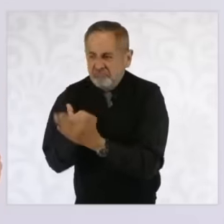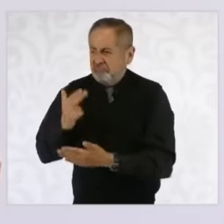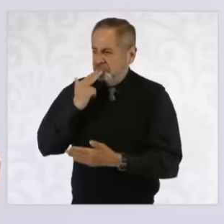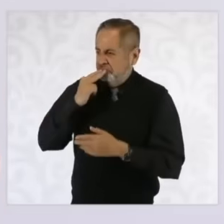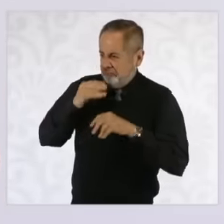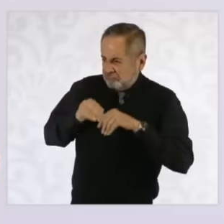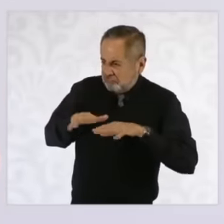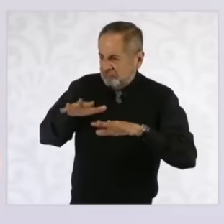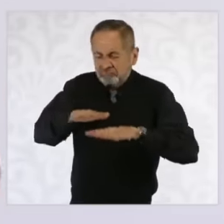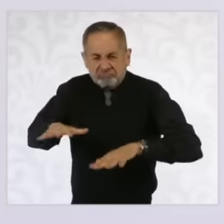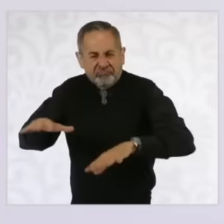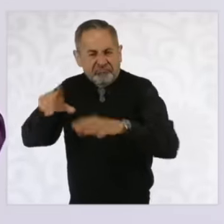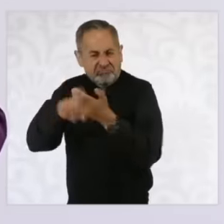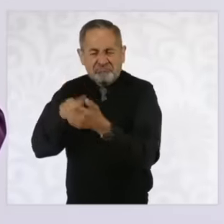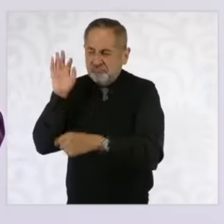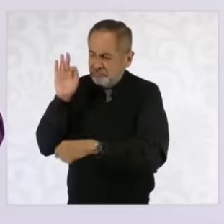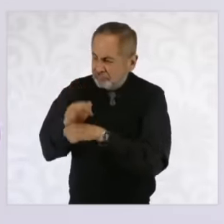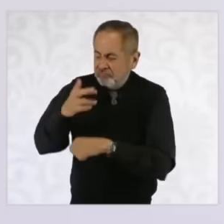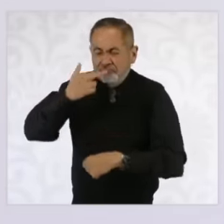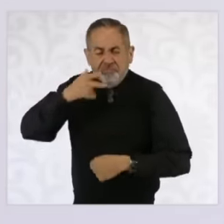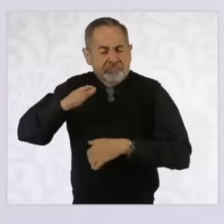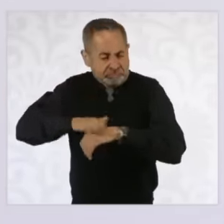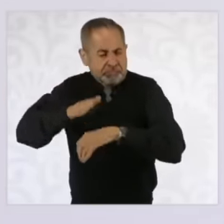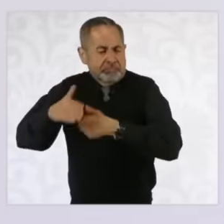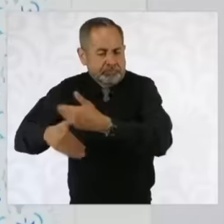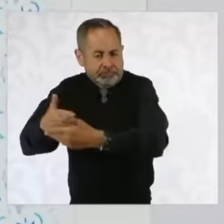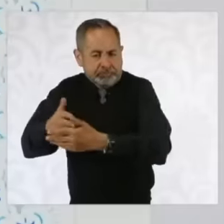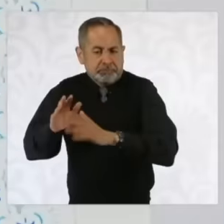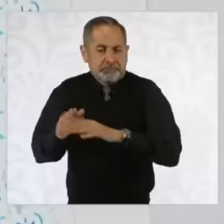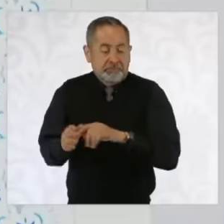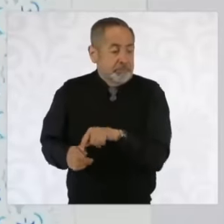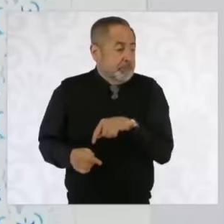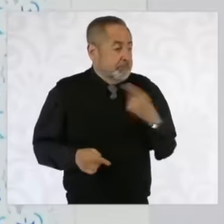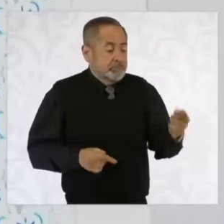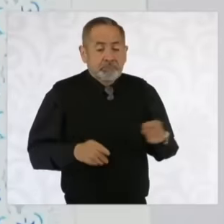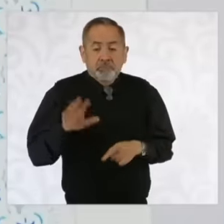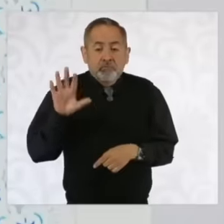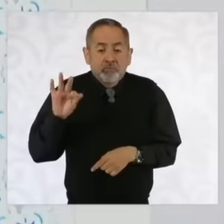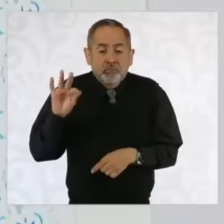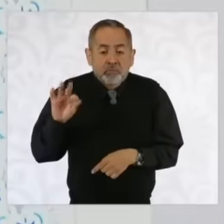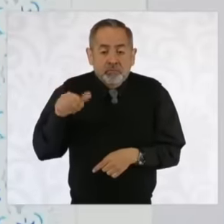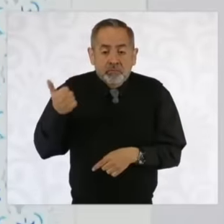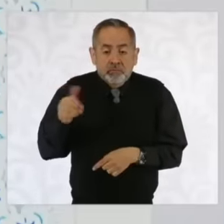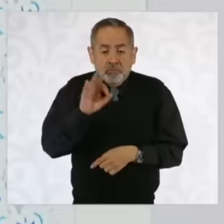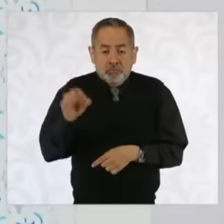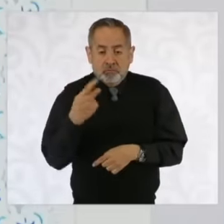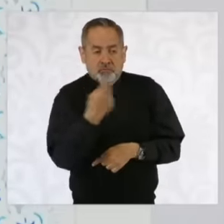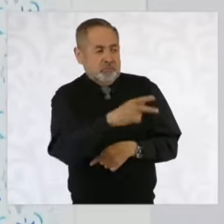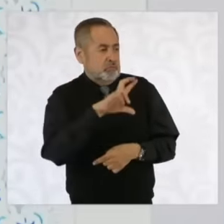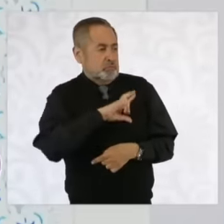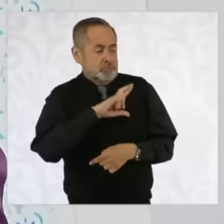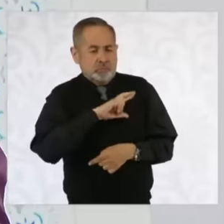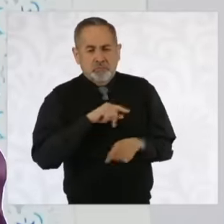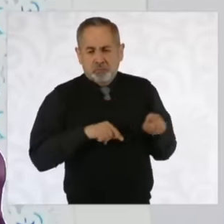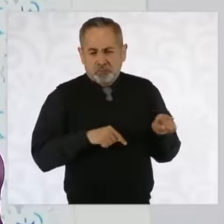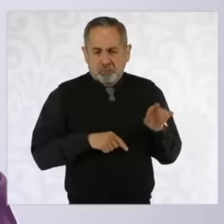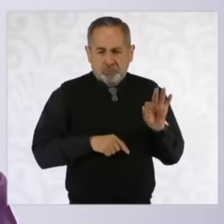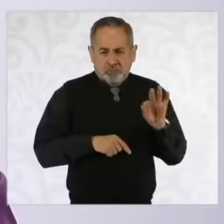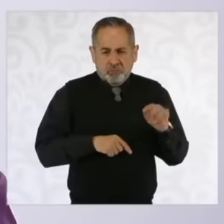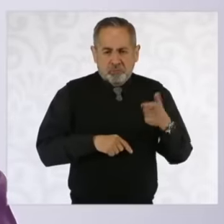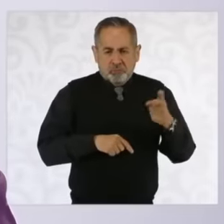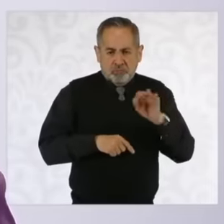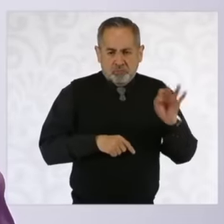global climate change and another part 46 because it is up to the private sector Well, it is also going to grow